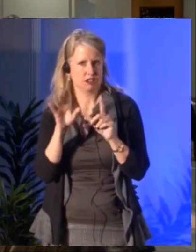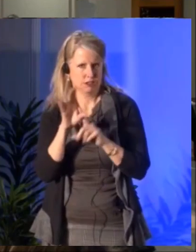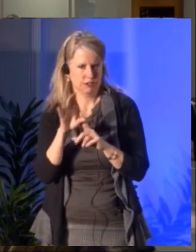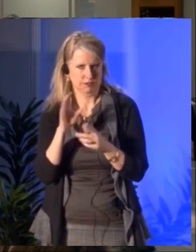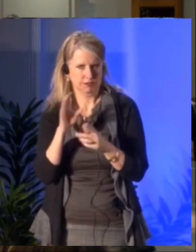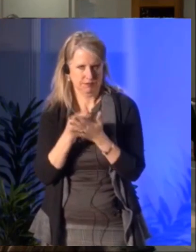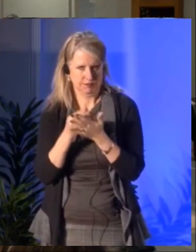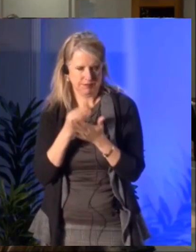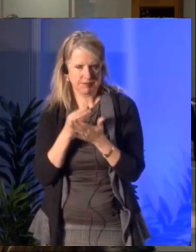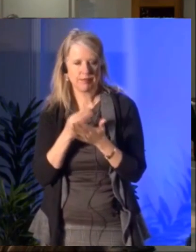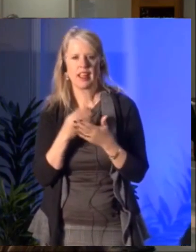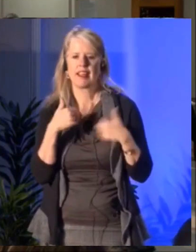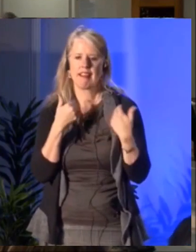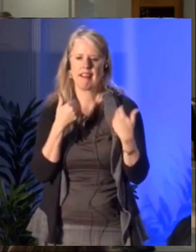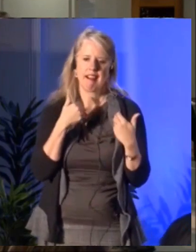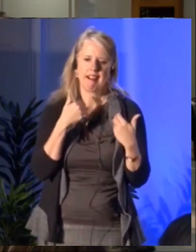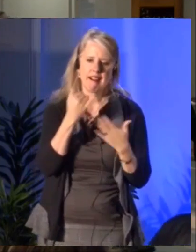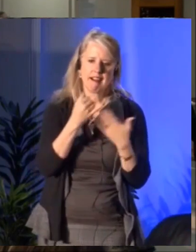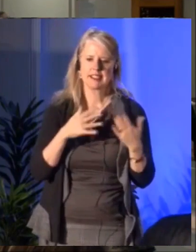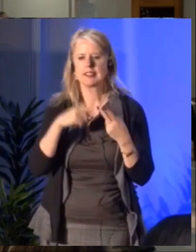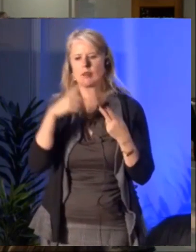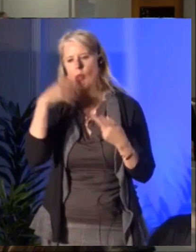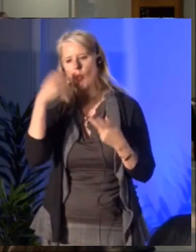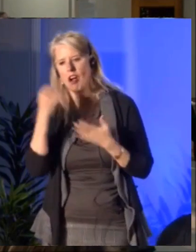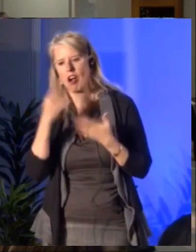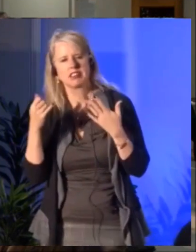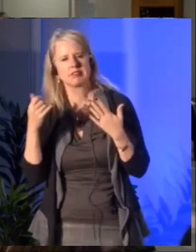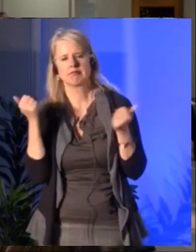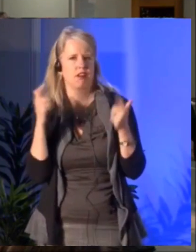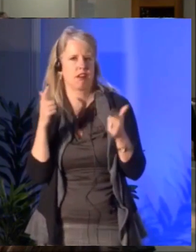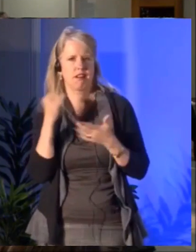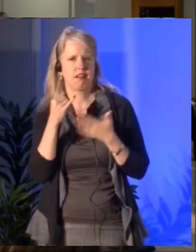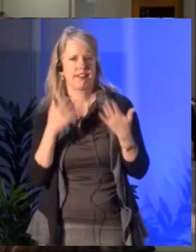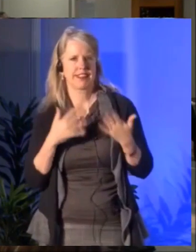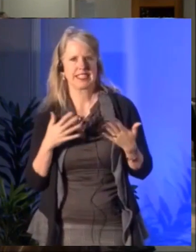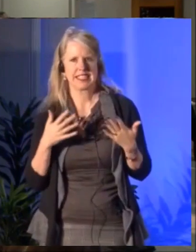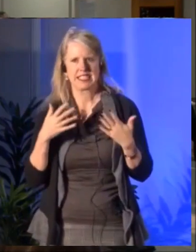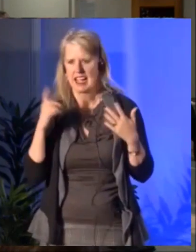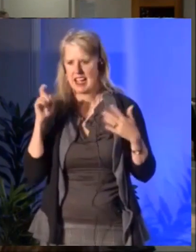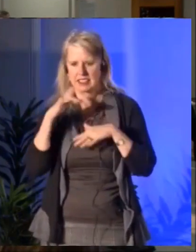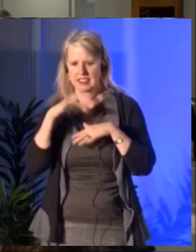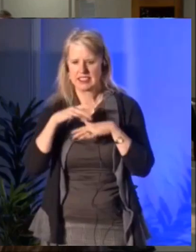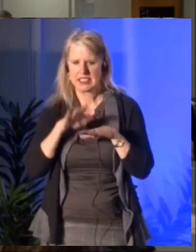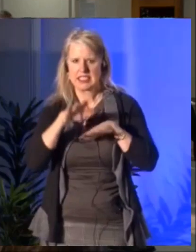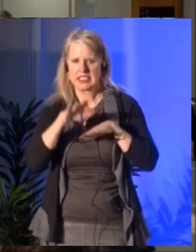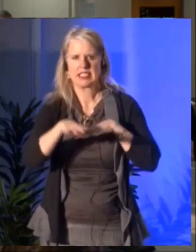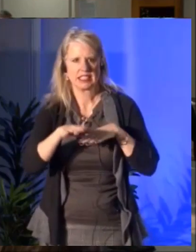And young artists, older artists, all artists need to begin.